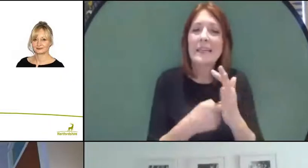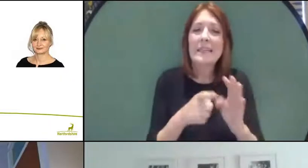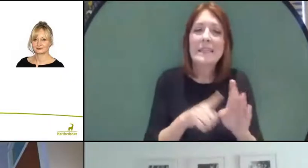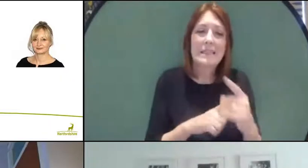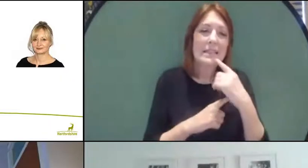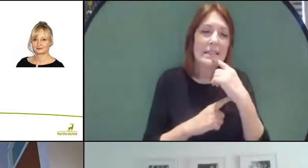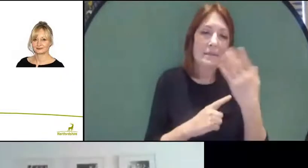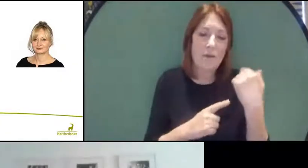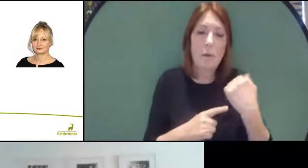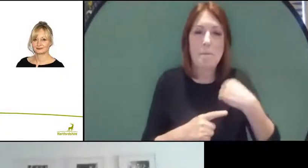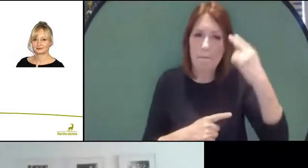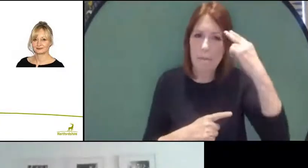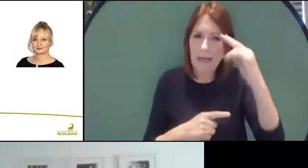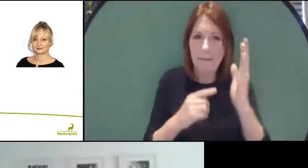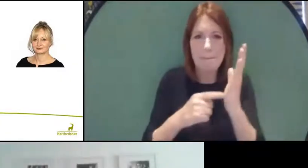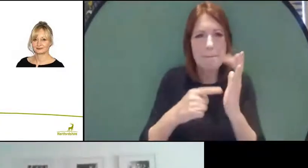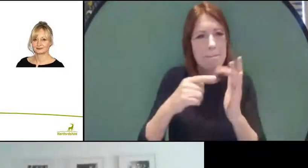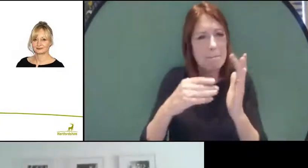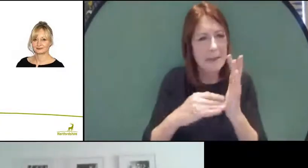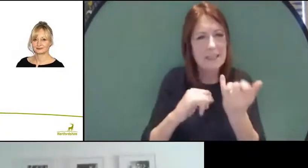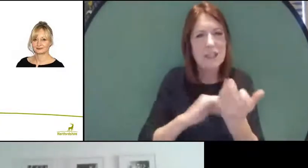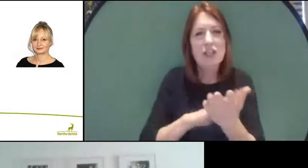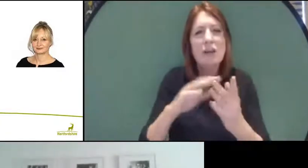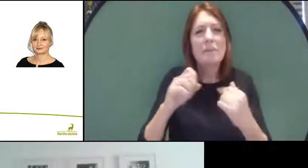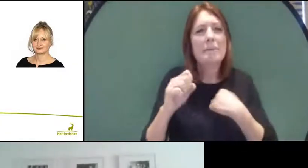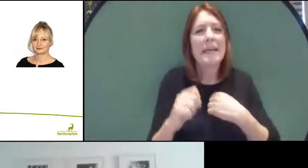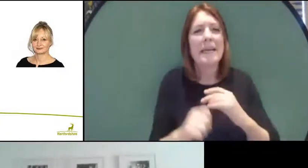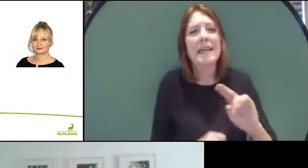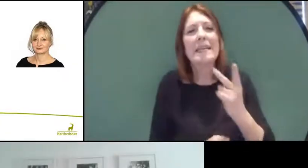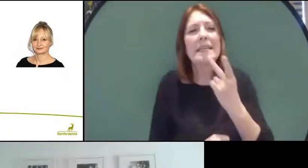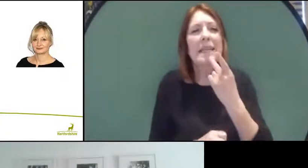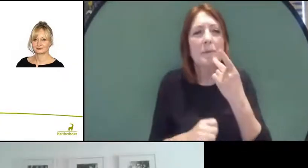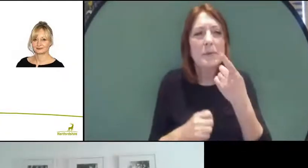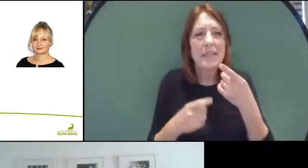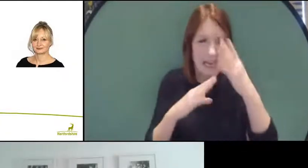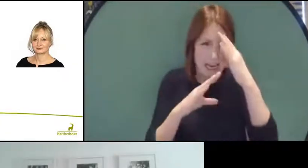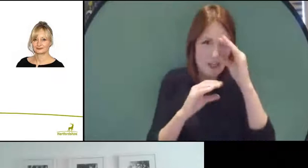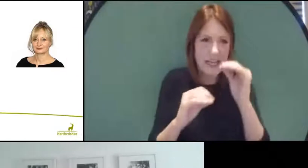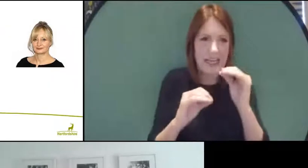is Liz Shapland, I'm the Deputy Education Services Director for Herts for Learning for secondary.